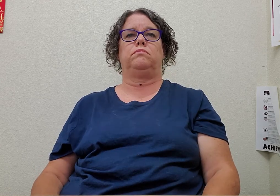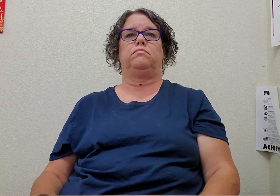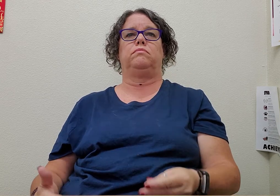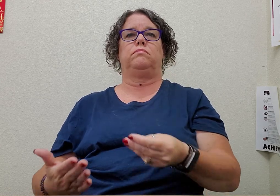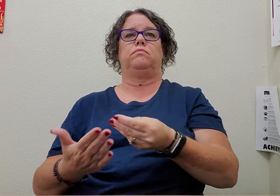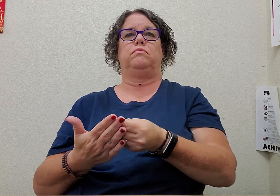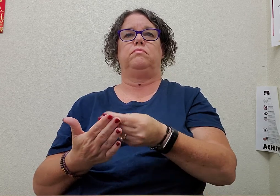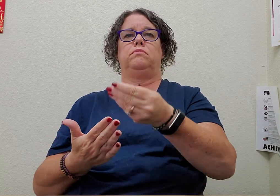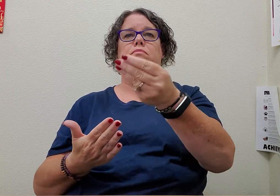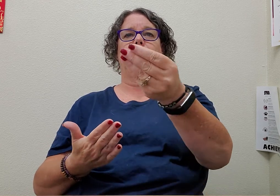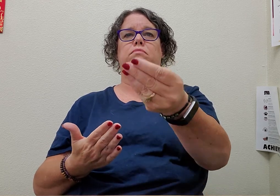buy